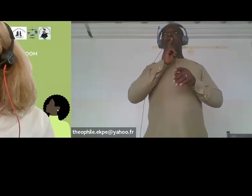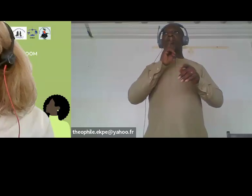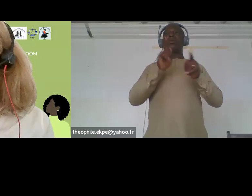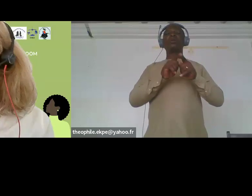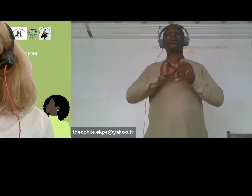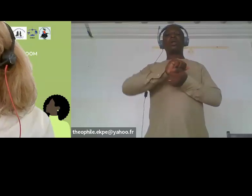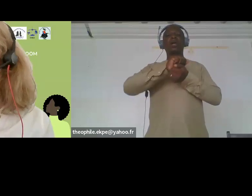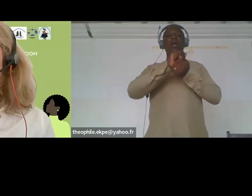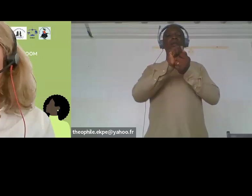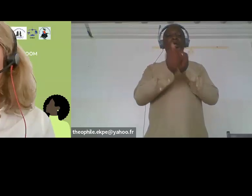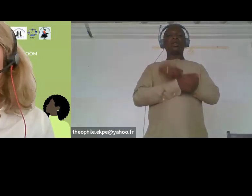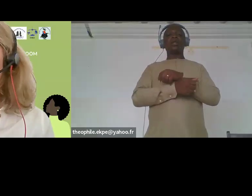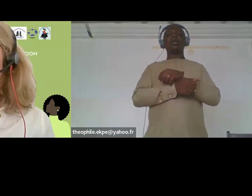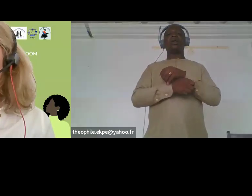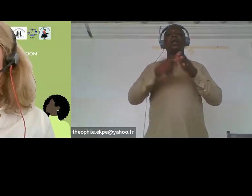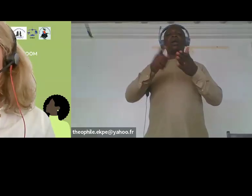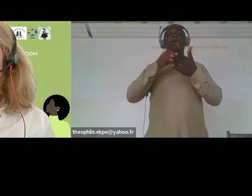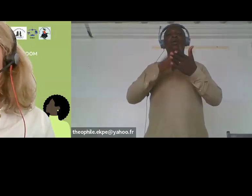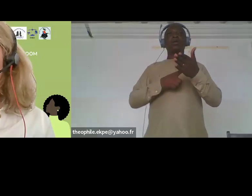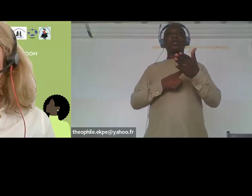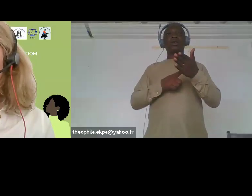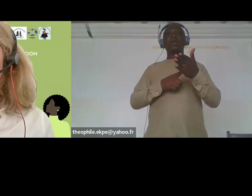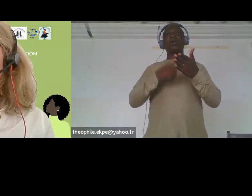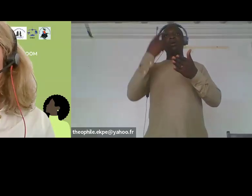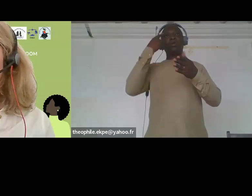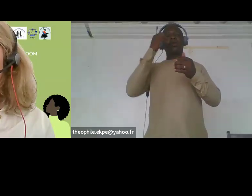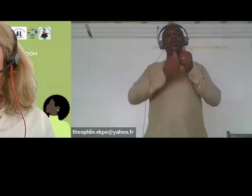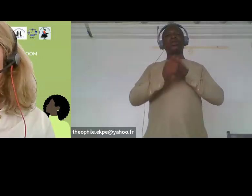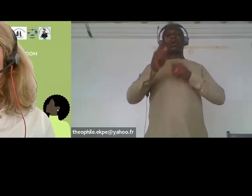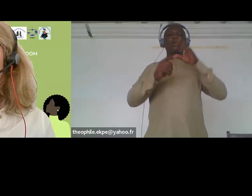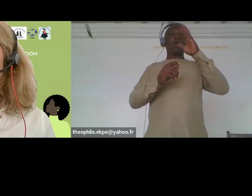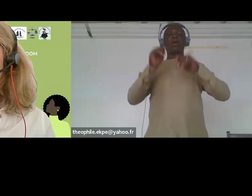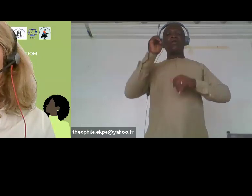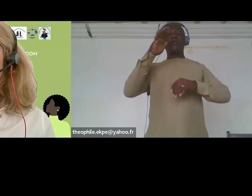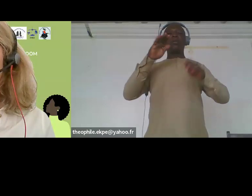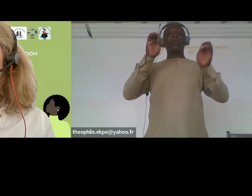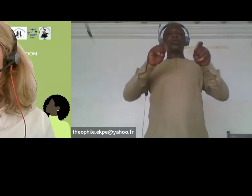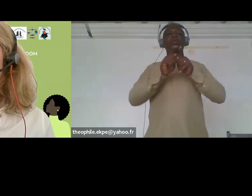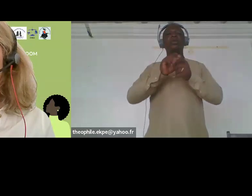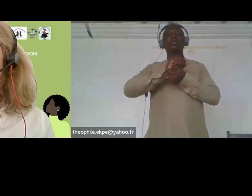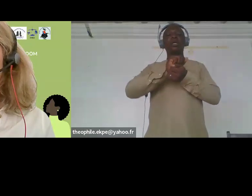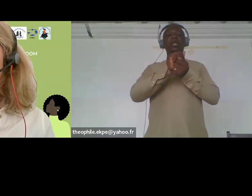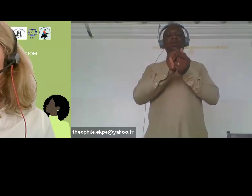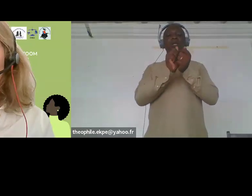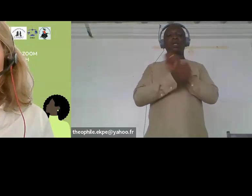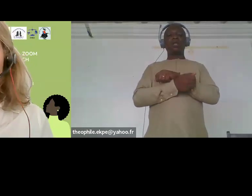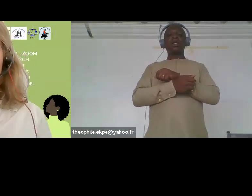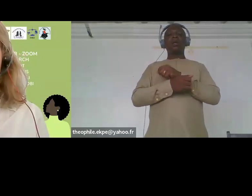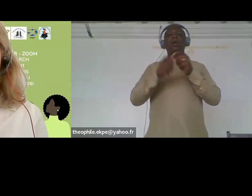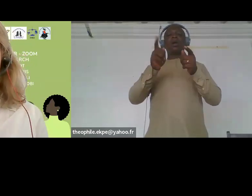everyone in their own DEC identities and physical appearance so that no is